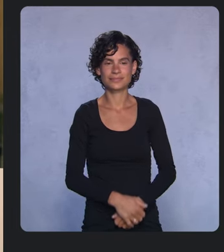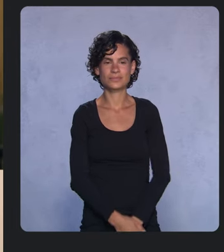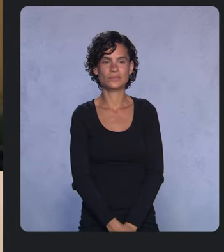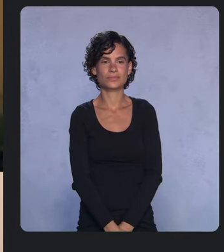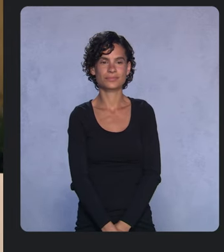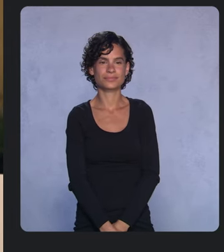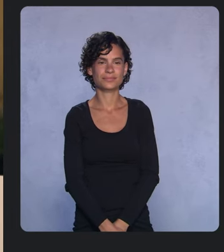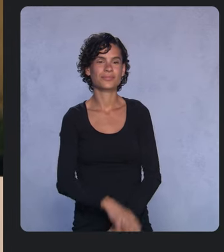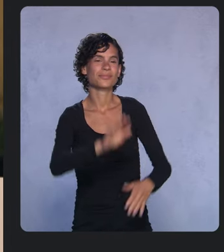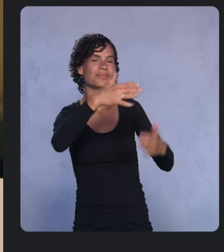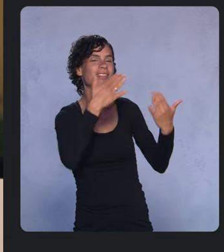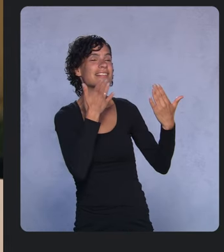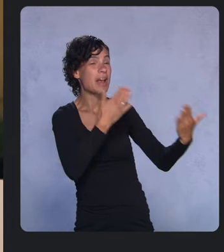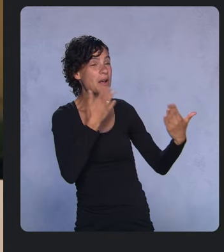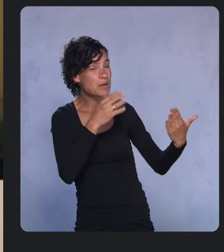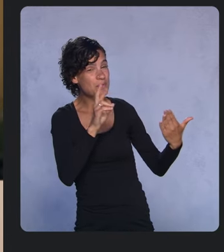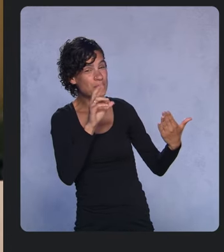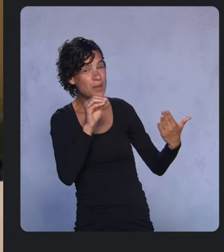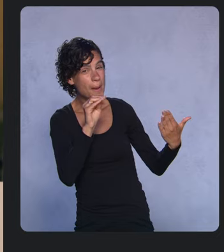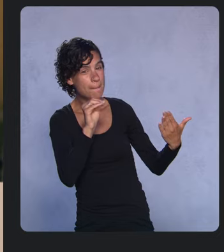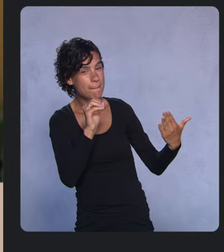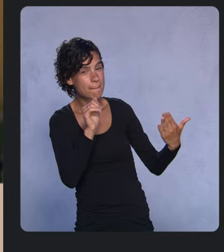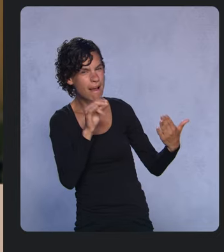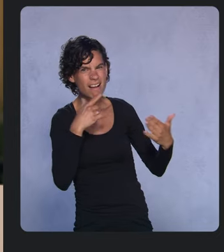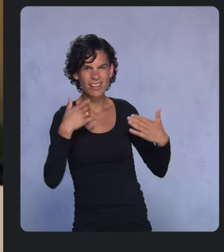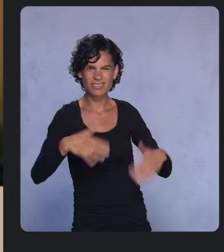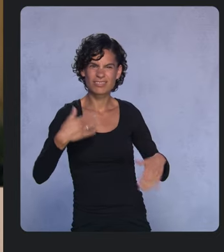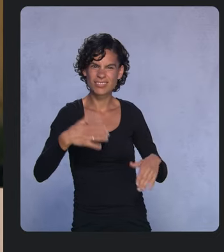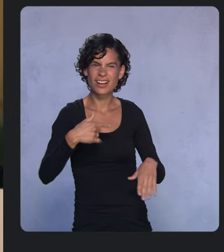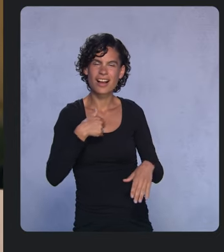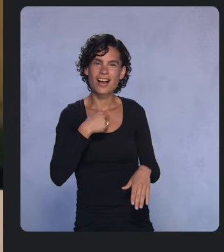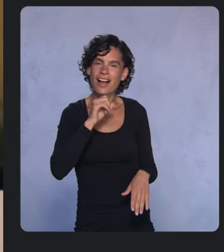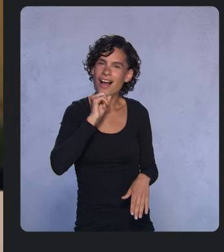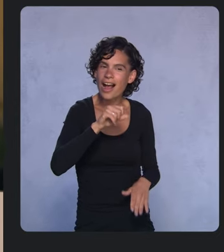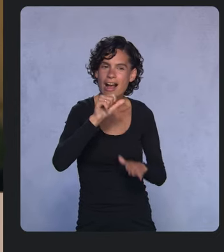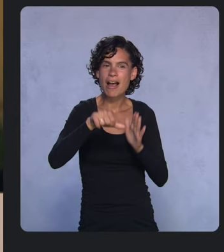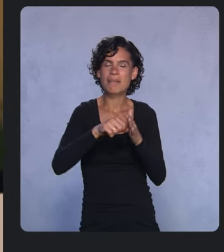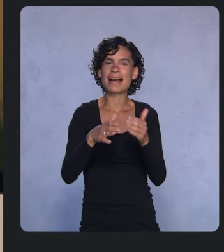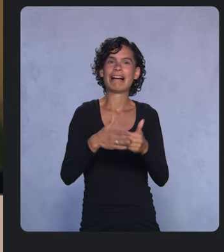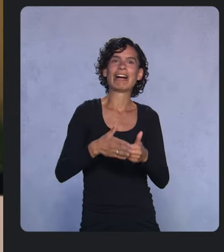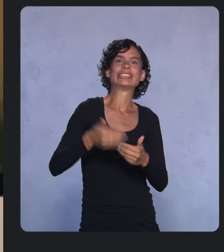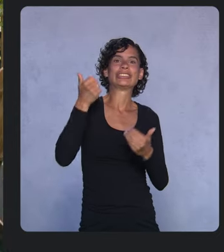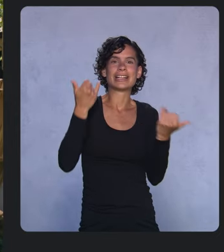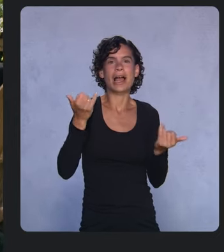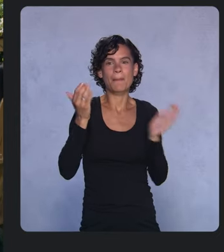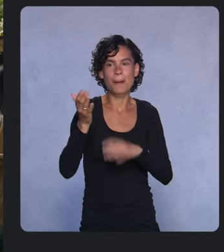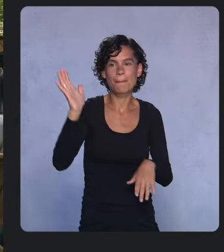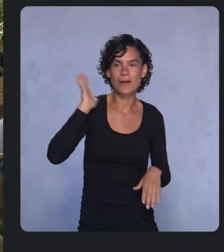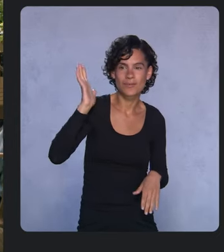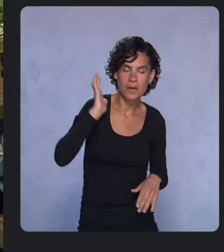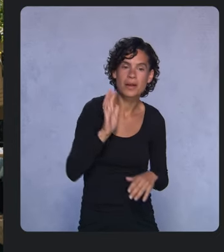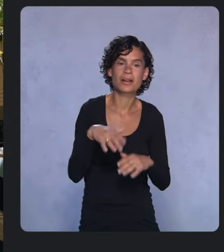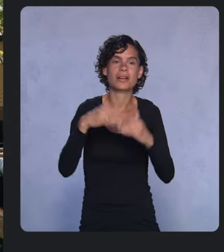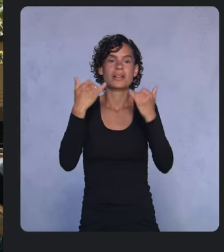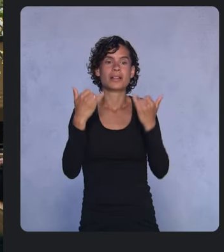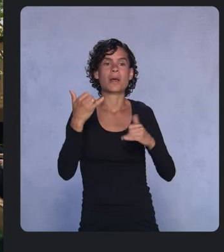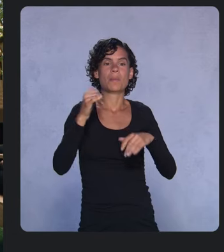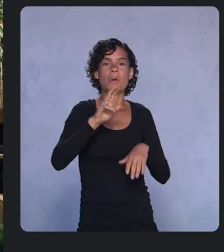Thanks, Romain. That was really fun. I love how animation is so much easier to do and every UI component is Material by default,